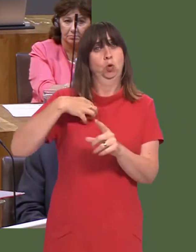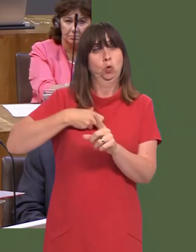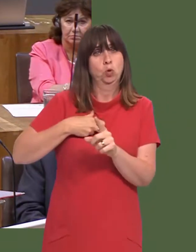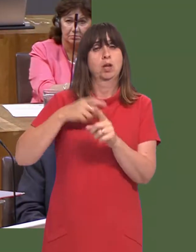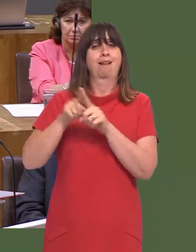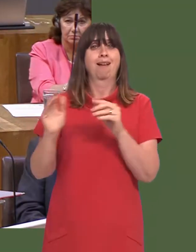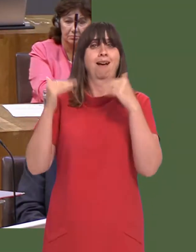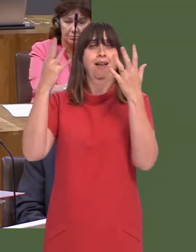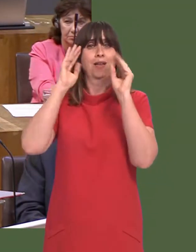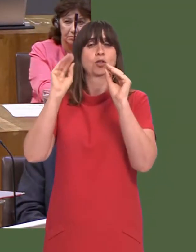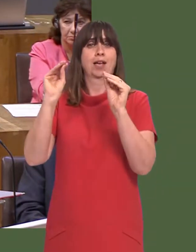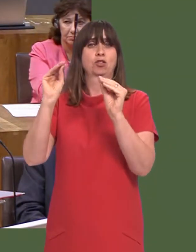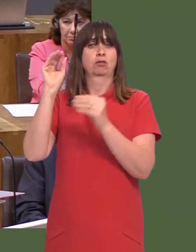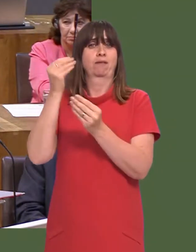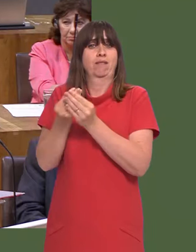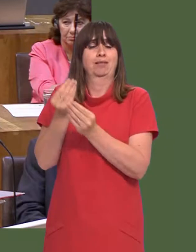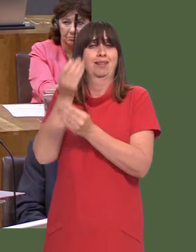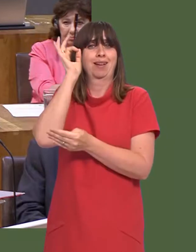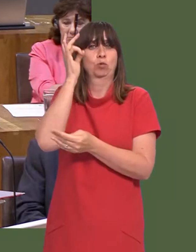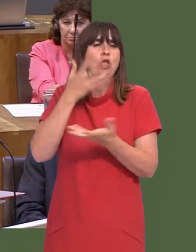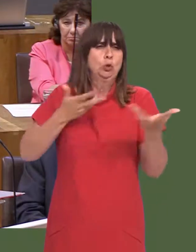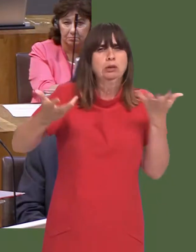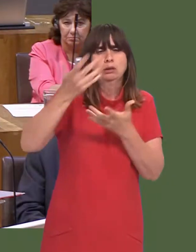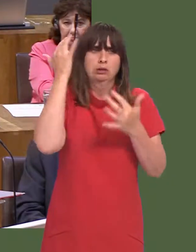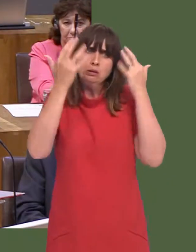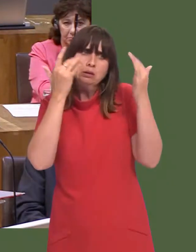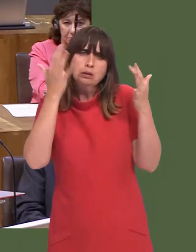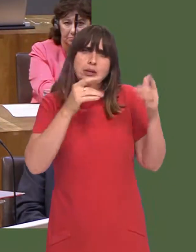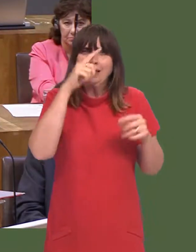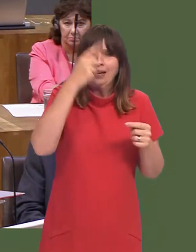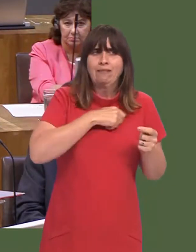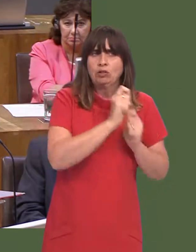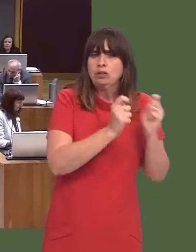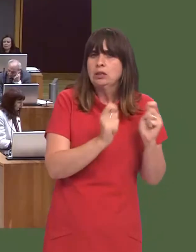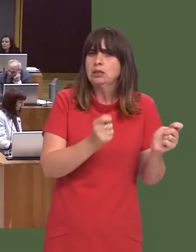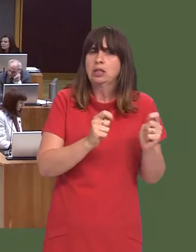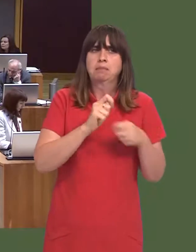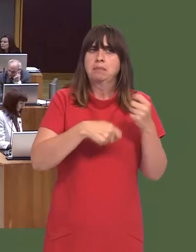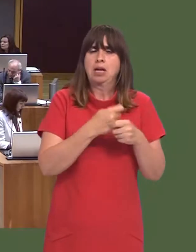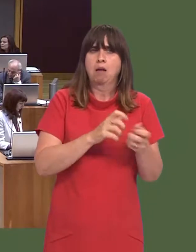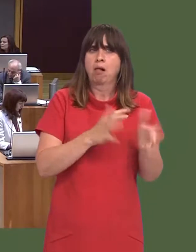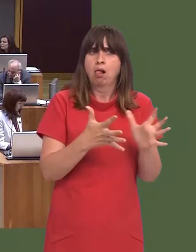also the Higher Education Funding Council for Wales, to explore the implications for individual institutions and their students.